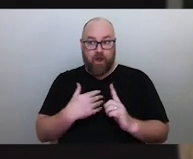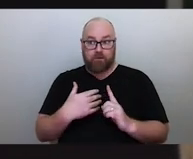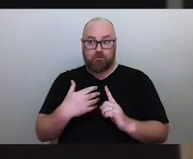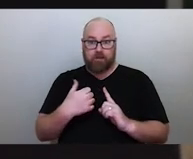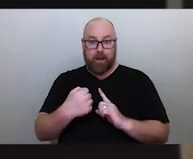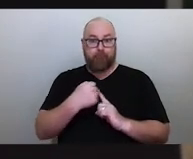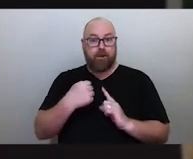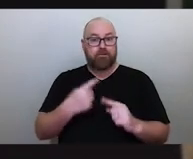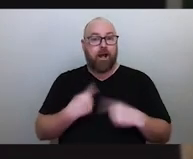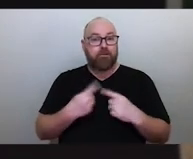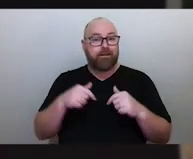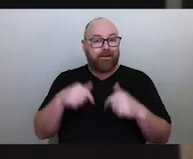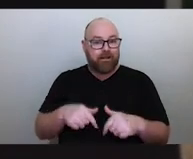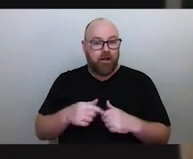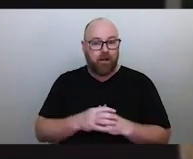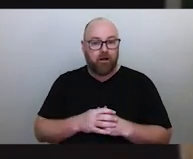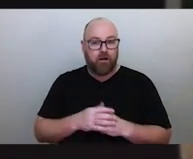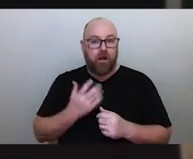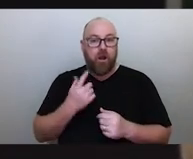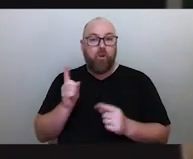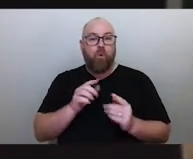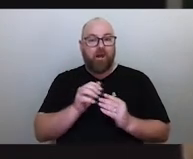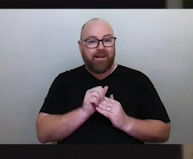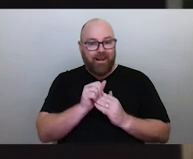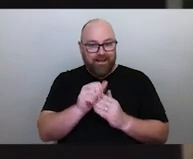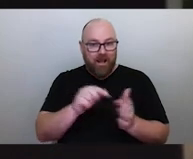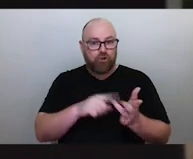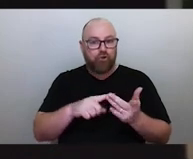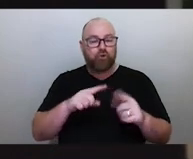and what it leads us into seasons and